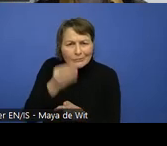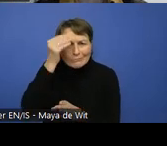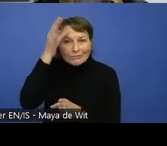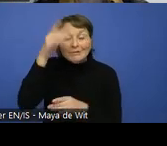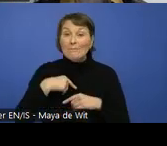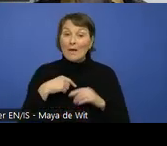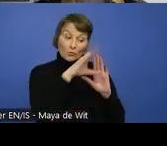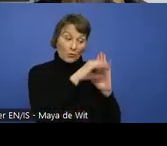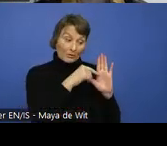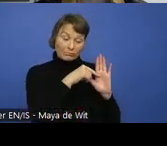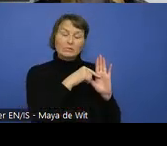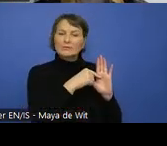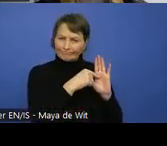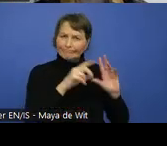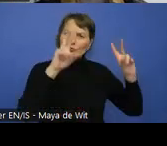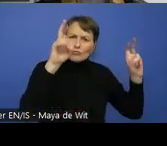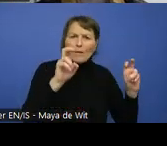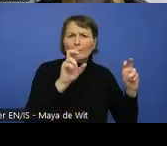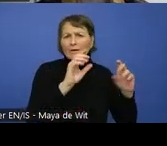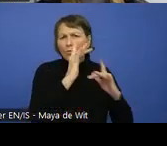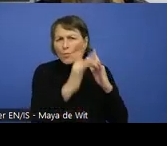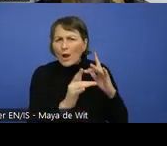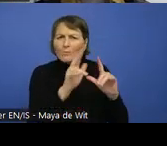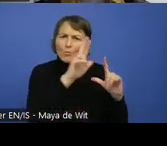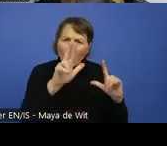We don't touch on accessibility of the built environment.